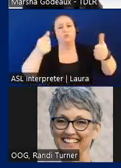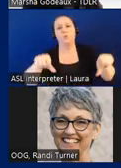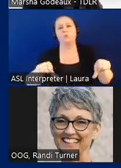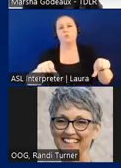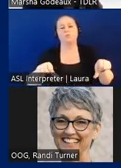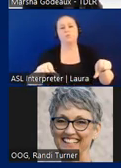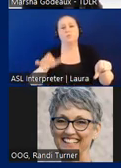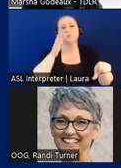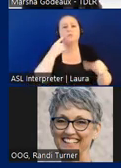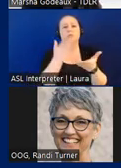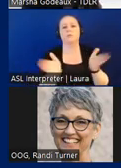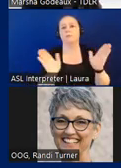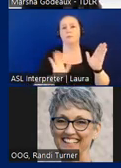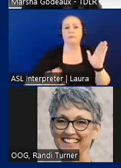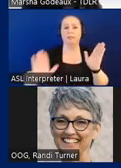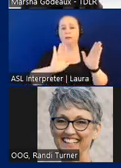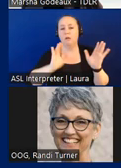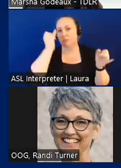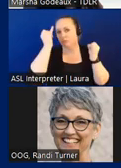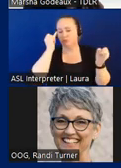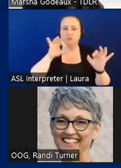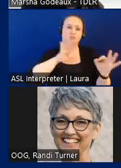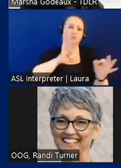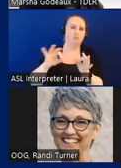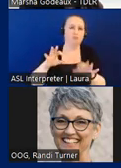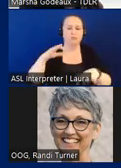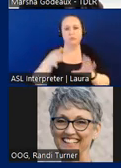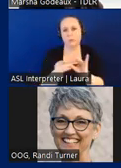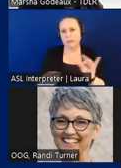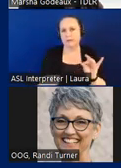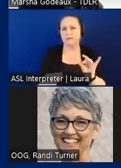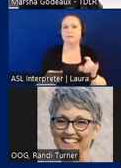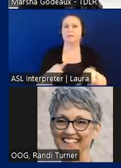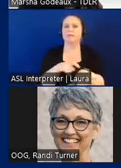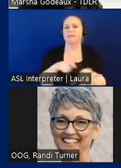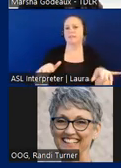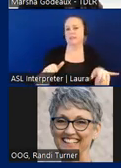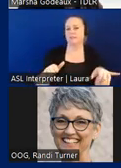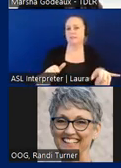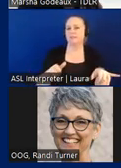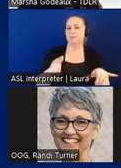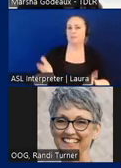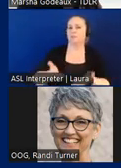for their idea and comments at the same time the proposed rule changes based on updated to the